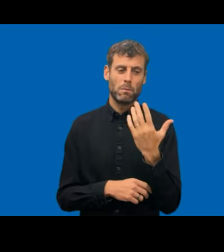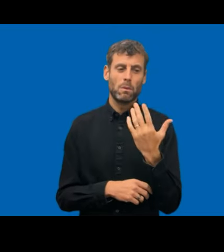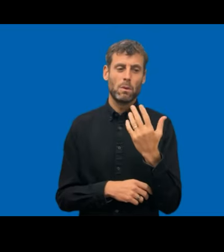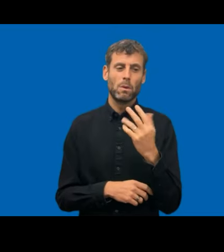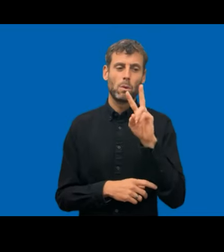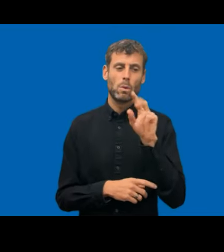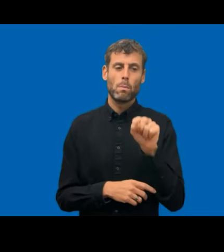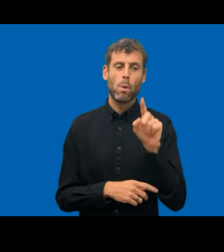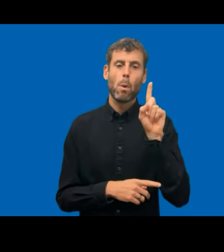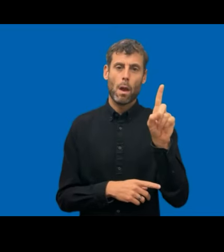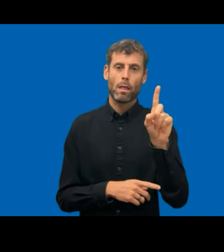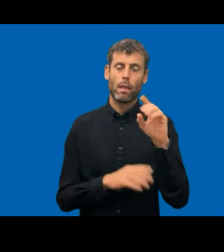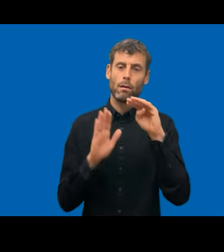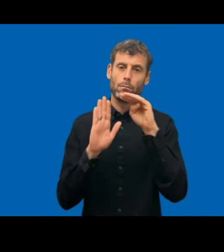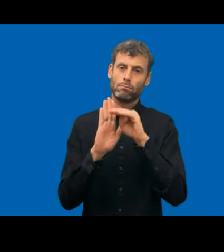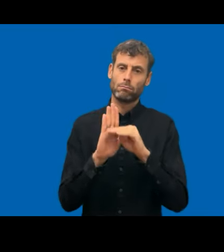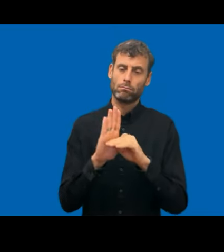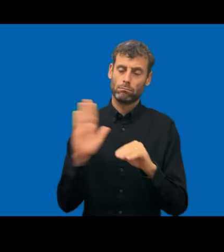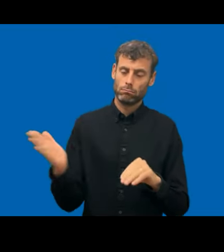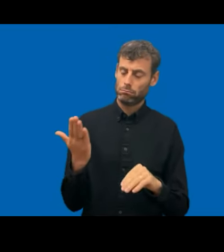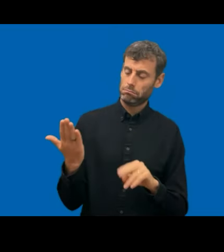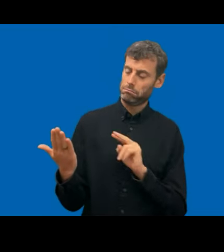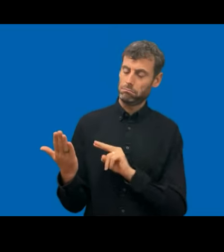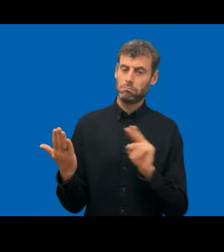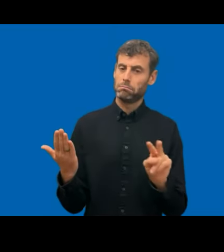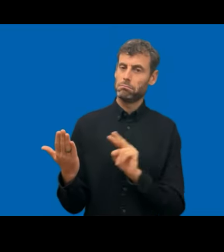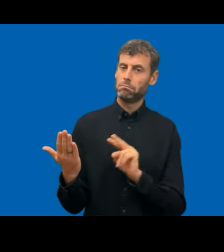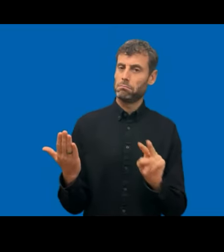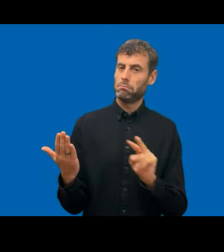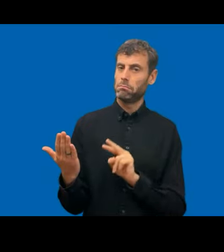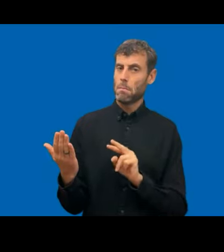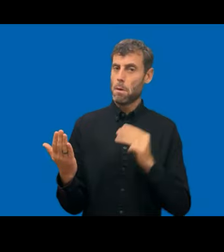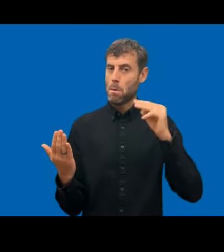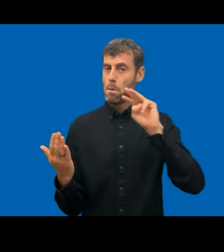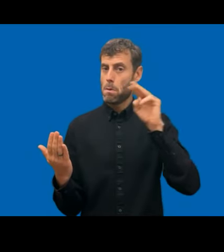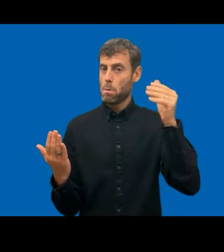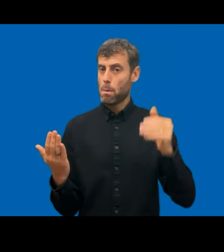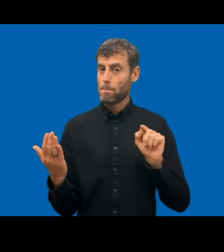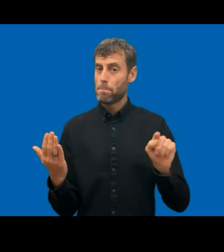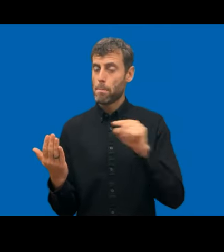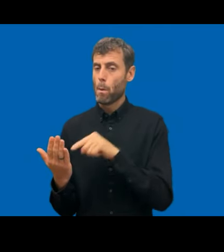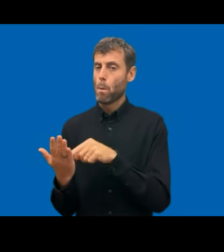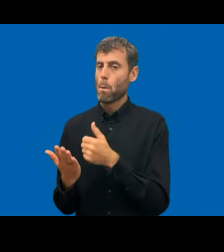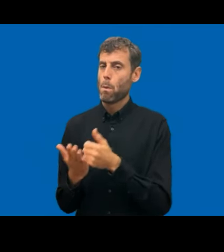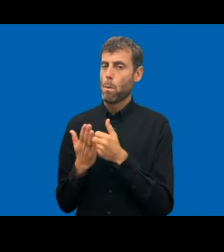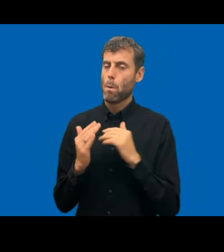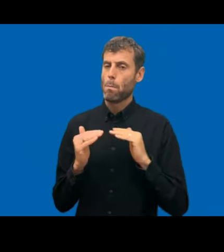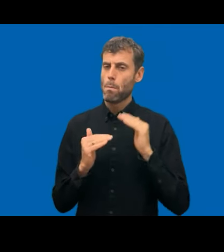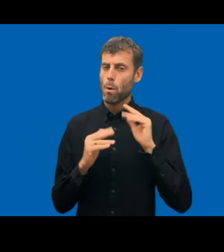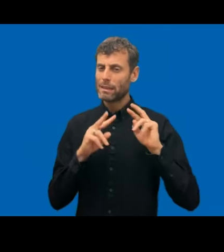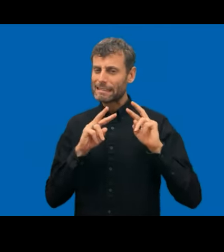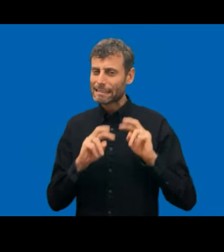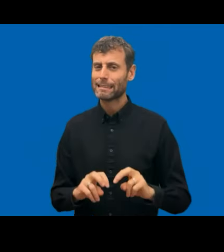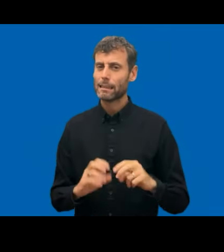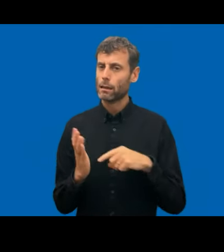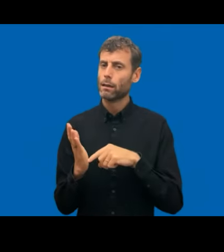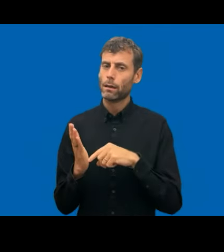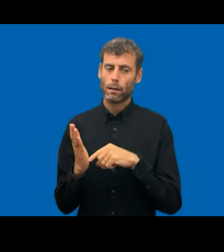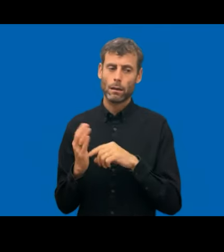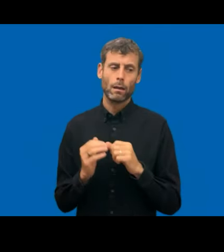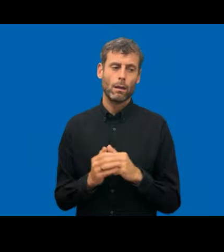deep approach because the simplifying, we got much more quantity in that by our assemble and